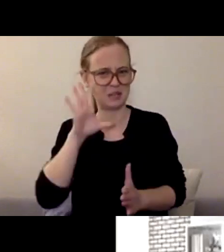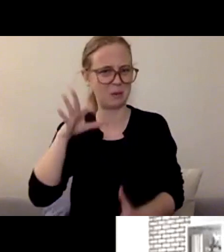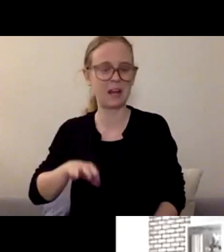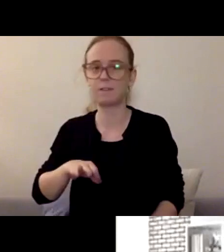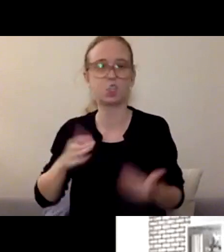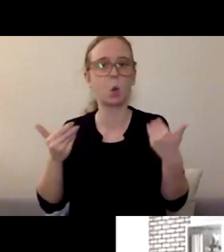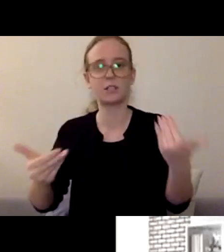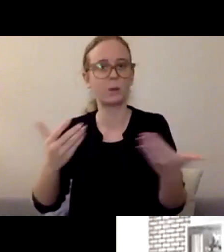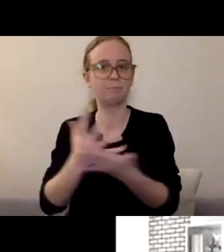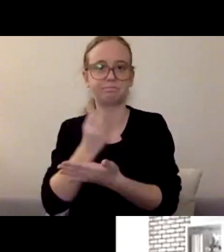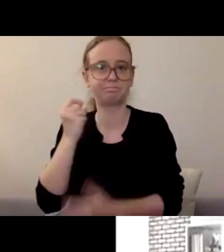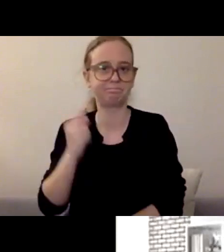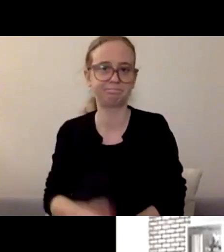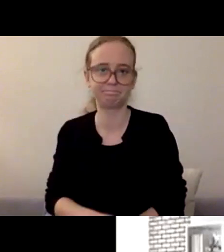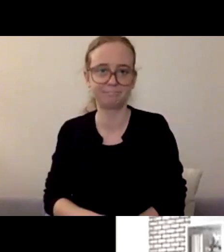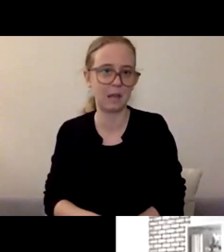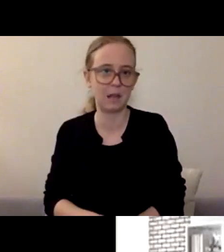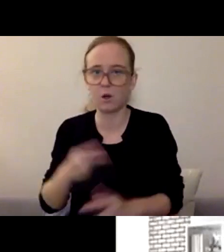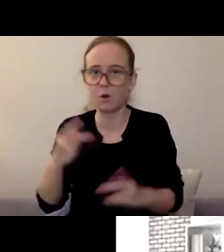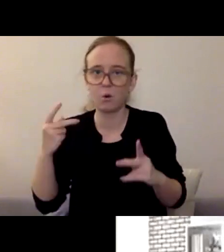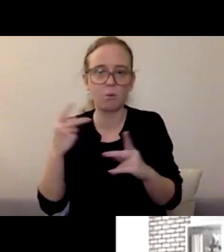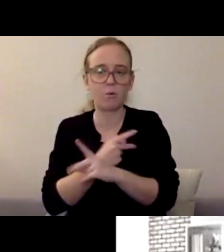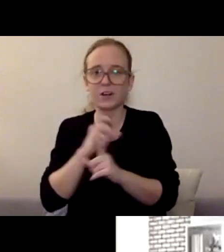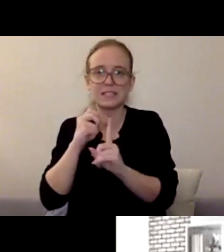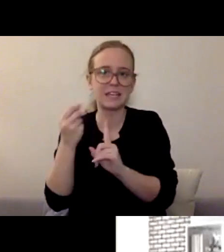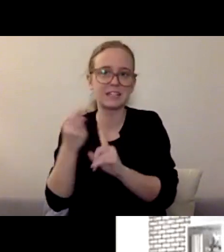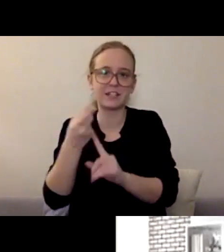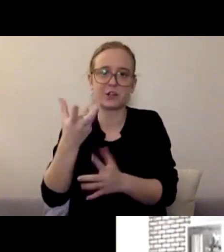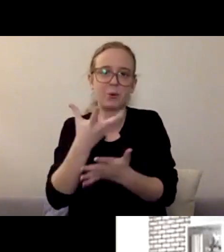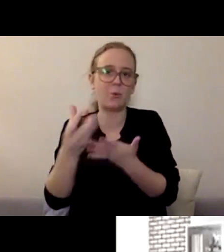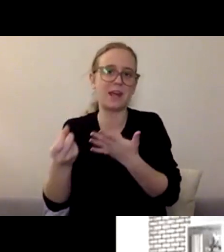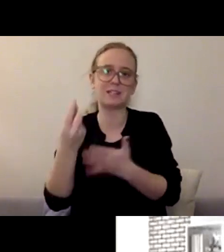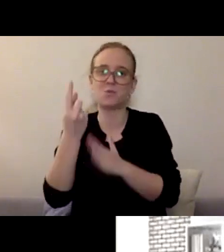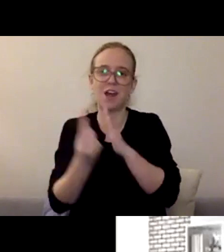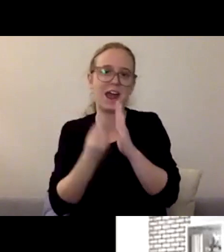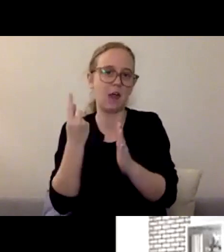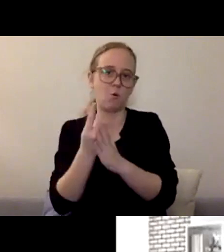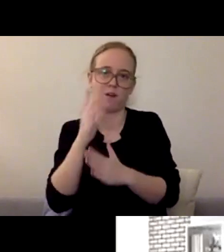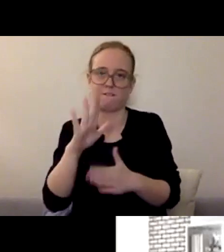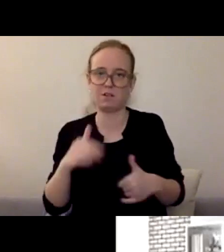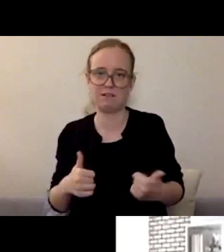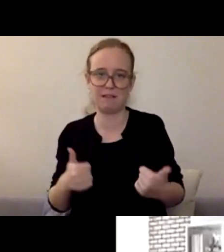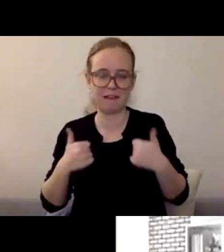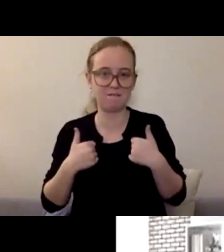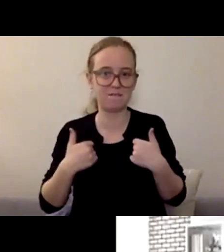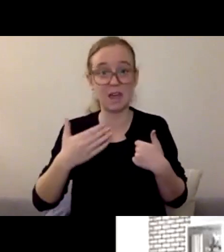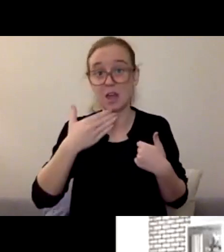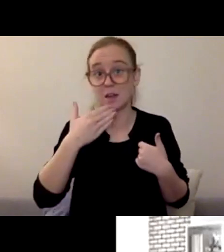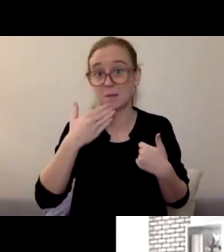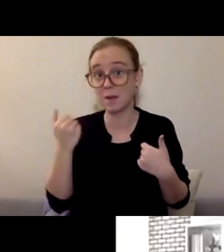Worst case, you wasted an hour or two of your life, and best case that you find a place to really let things out. And particularly with teens,